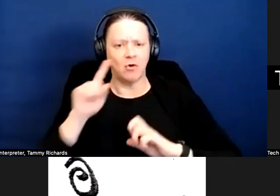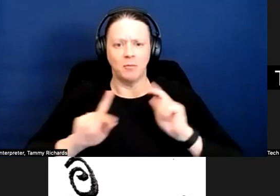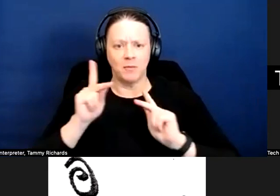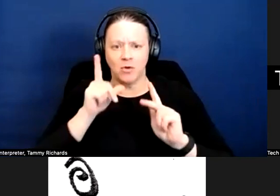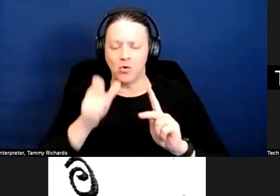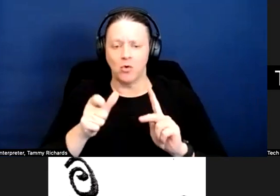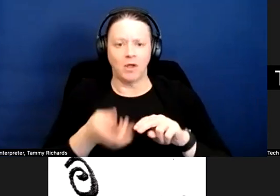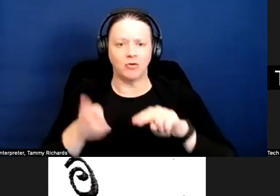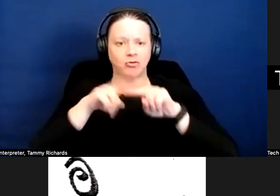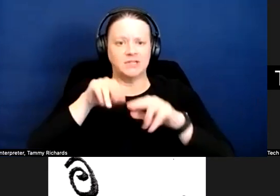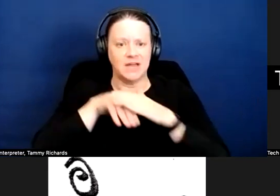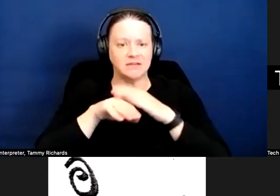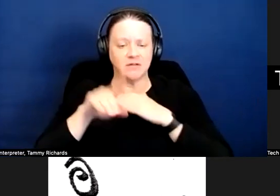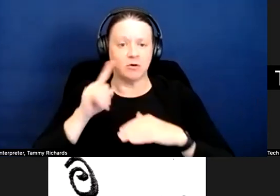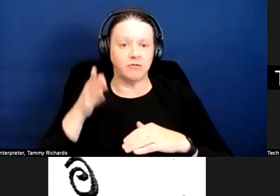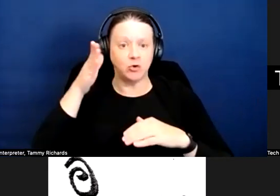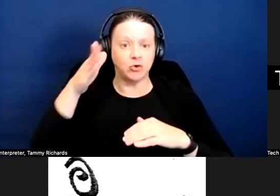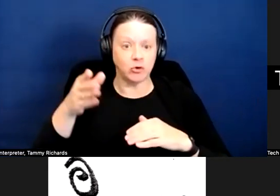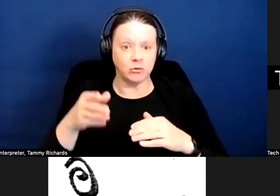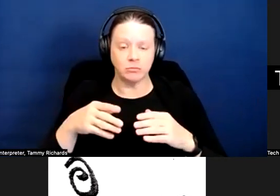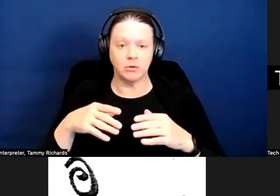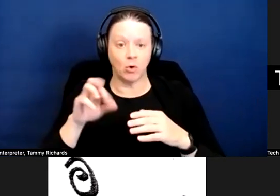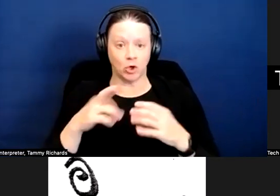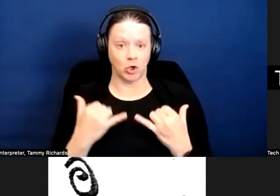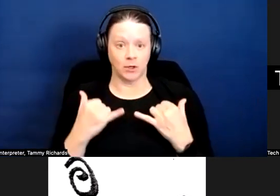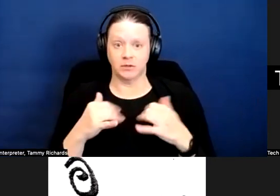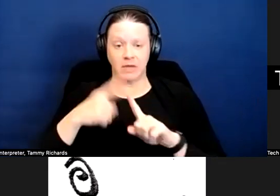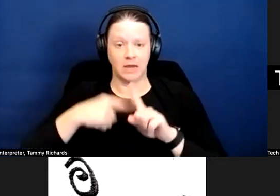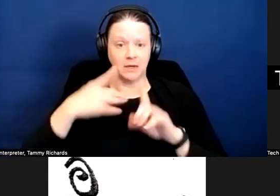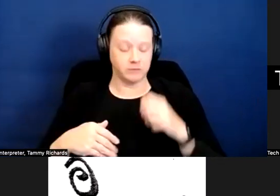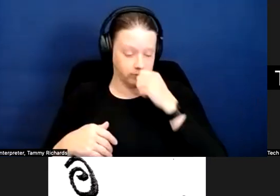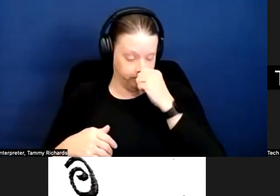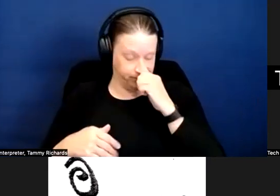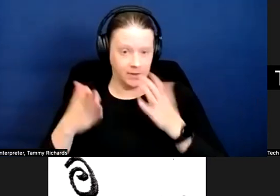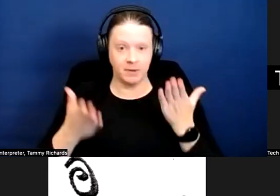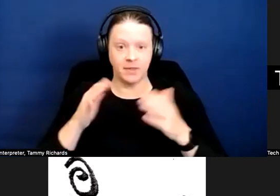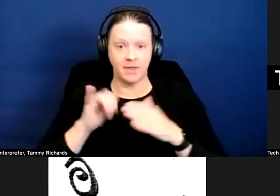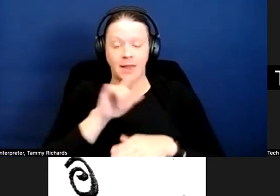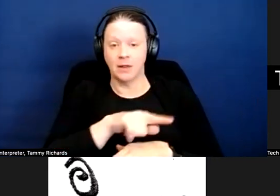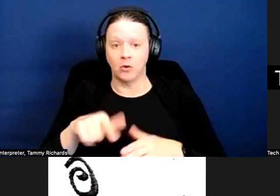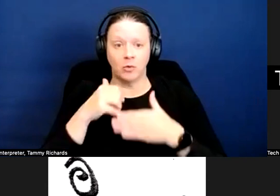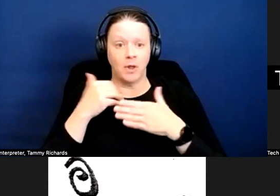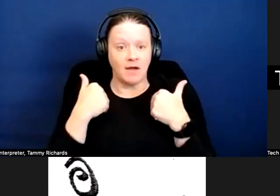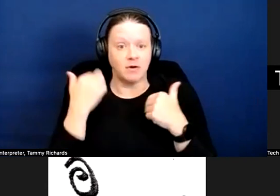A landlord might have motivation to go ahead and help you get that done. All right.